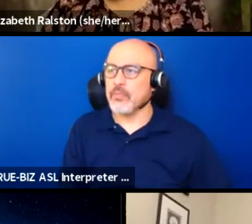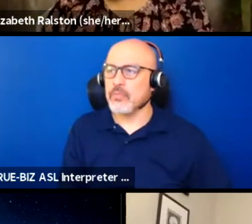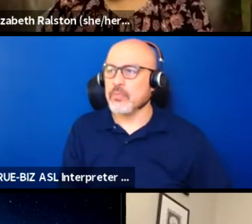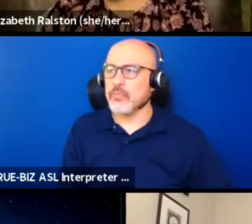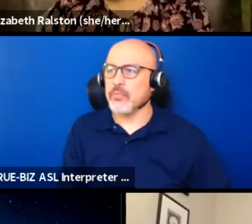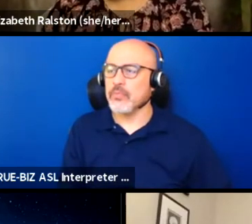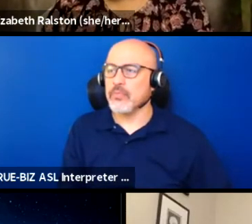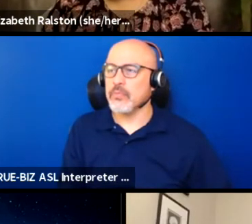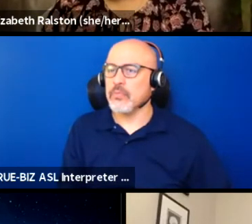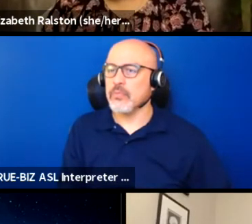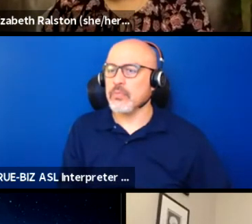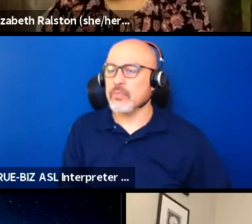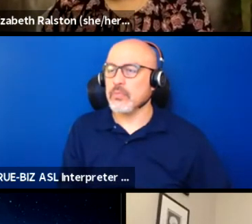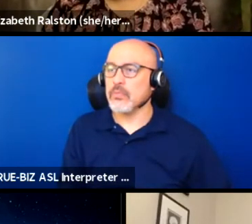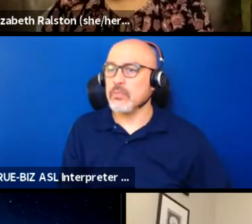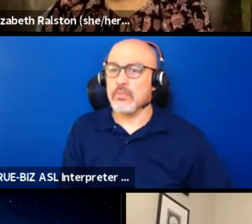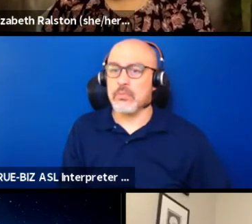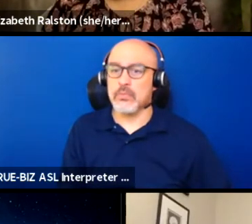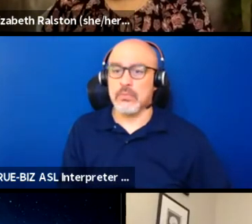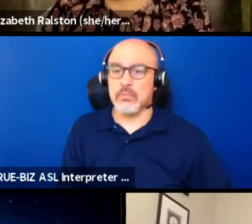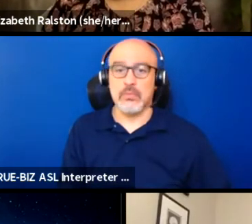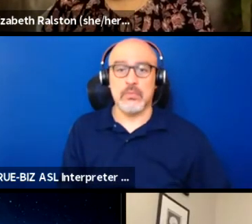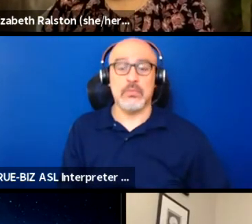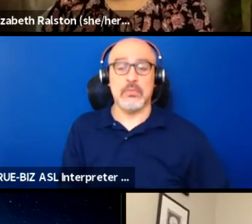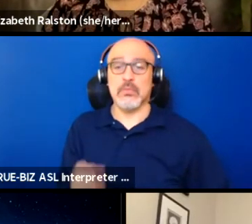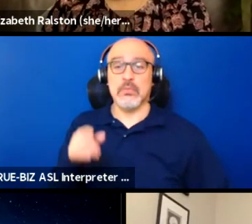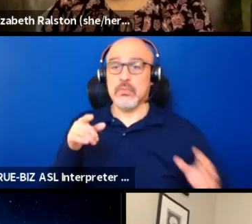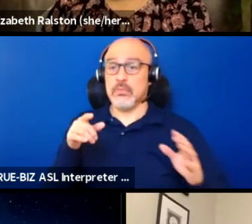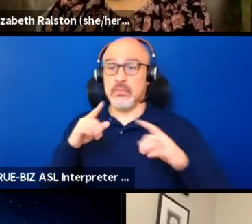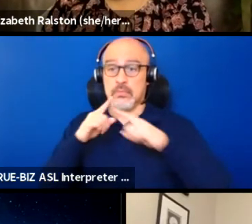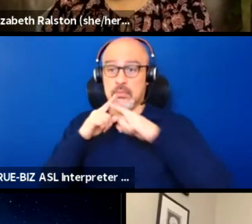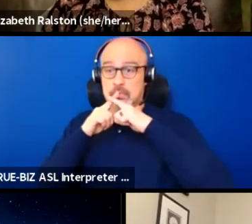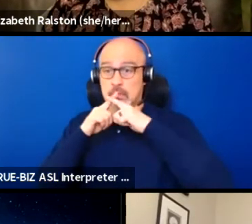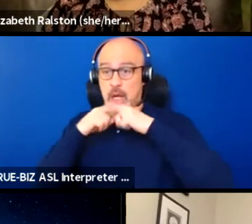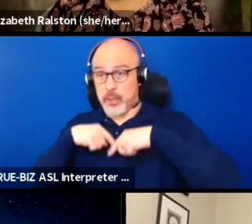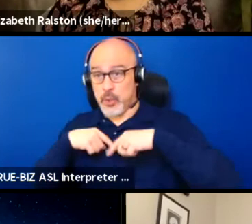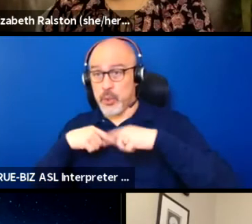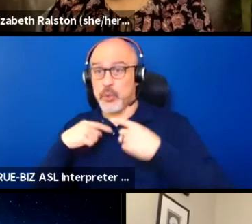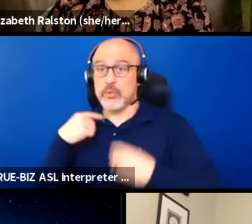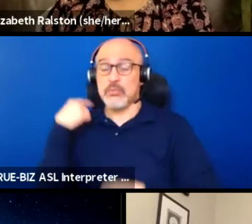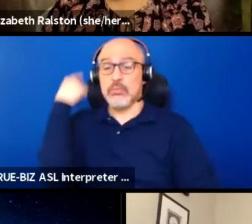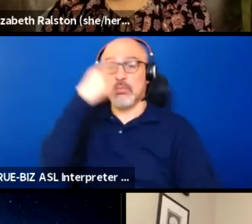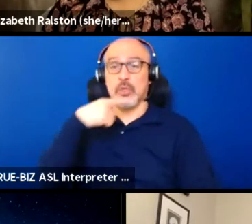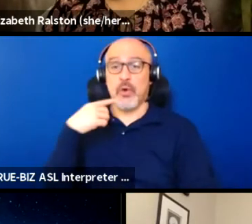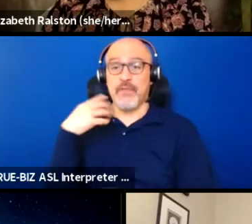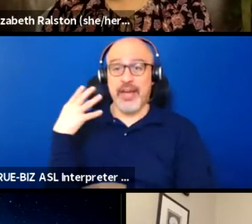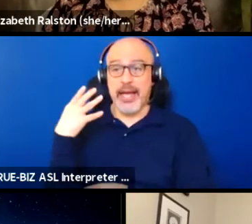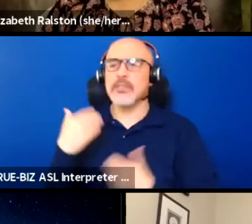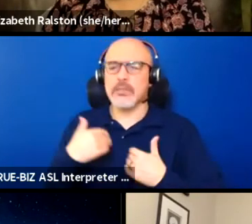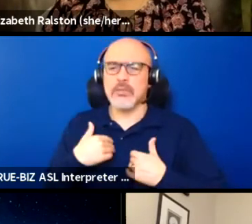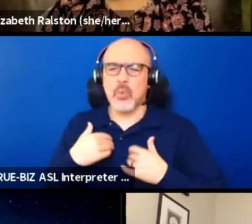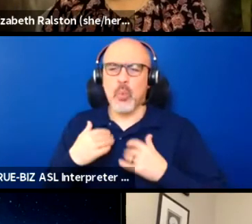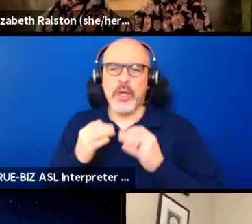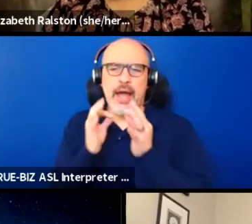And you can show your face, you can unmute yourself. Obviously, we have interpreters here as well for folks.